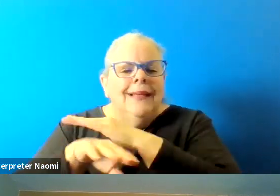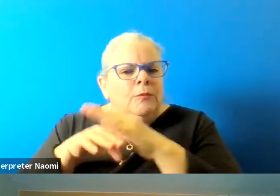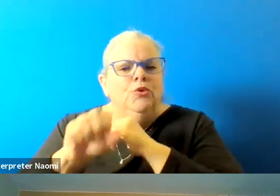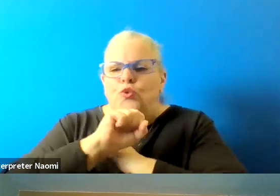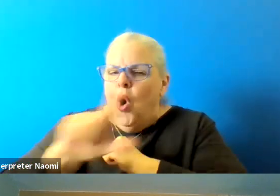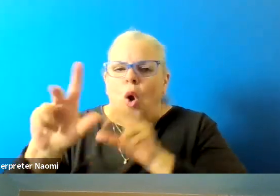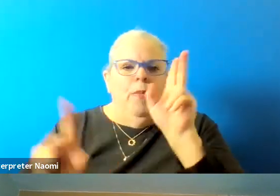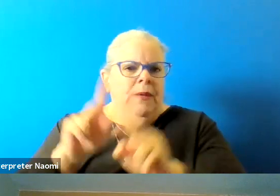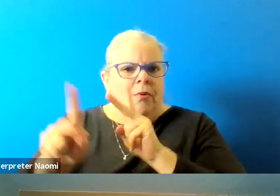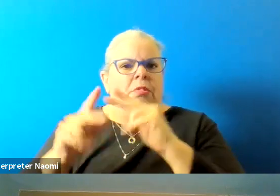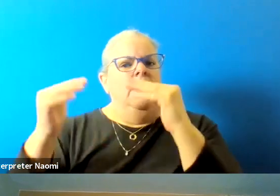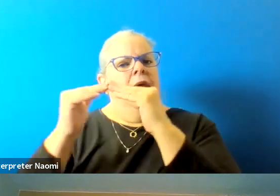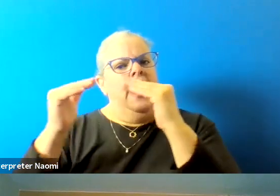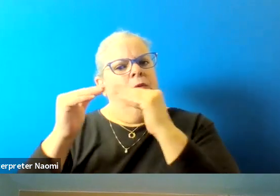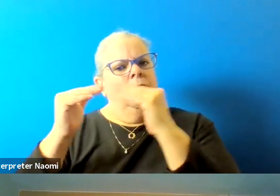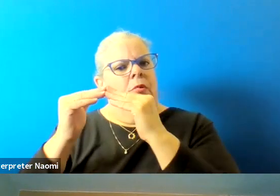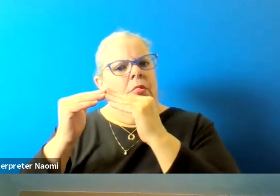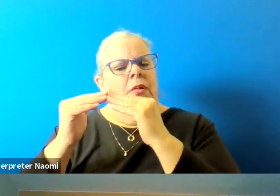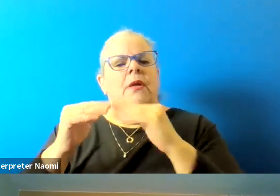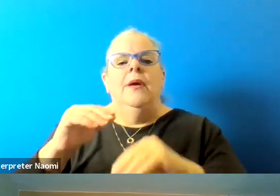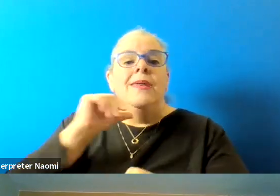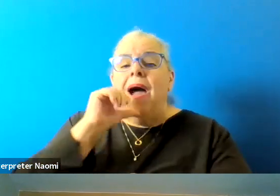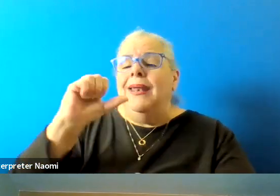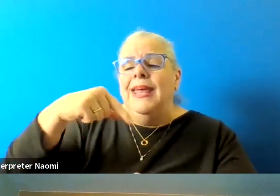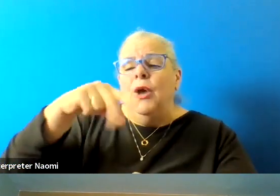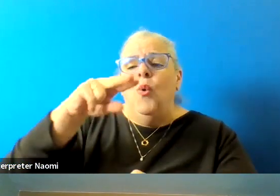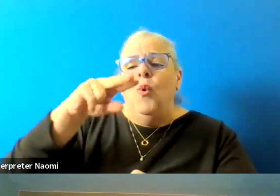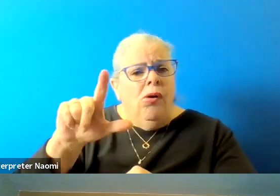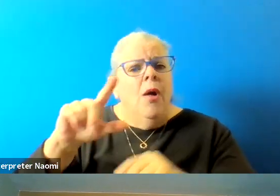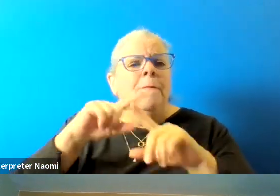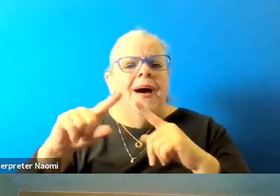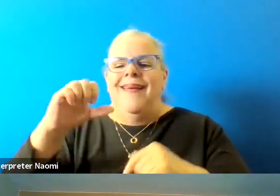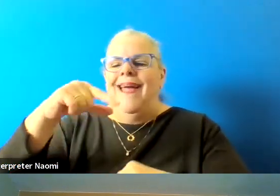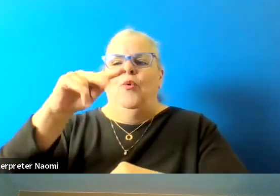in a equitable, not an equal, but an equitable. Equal means, you have the authority,